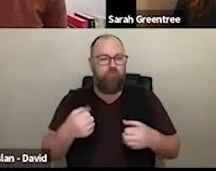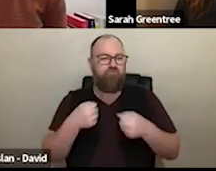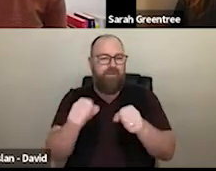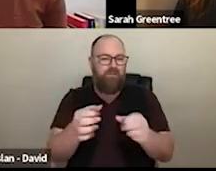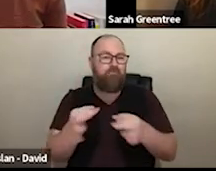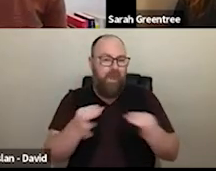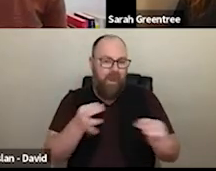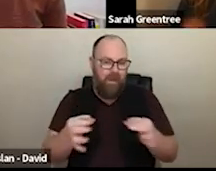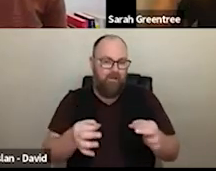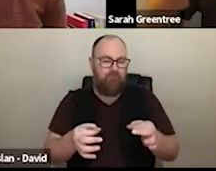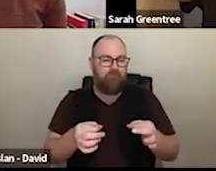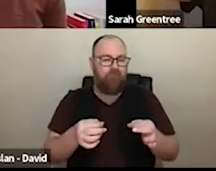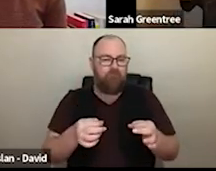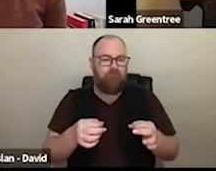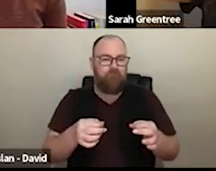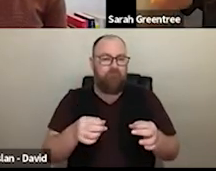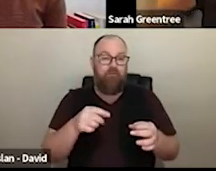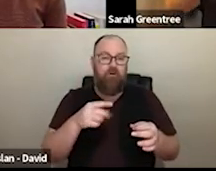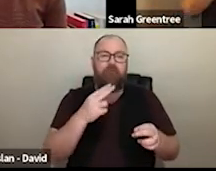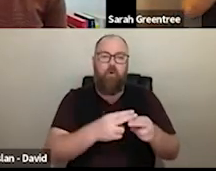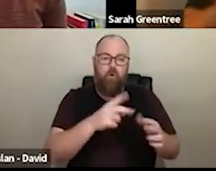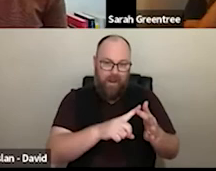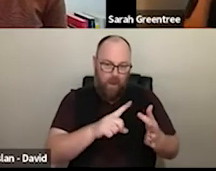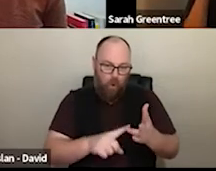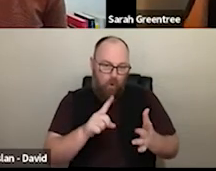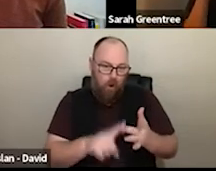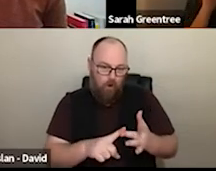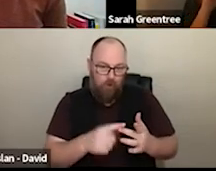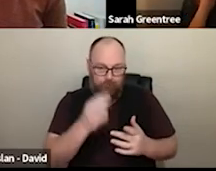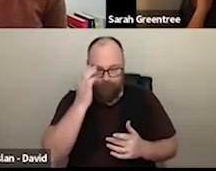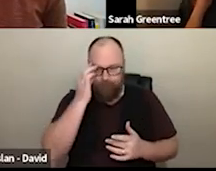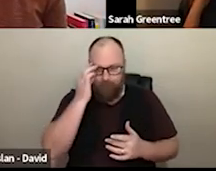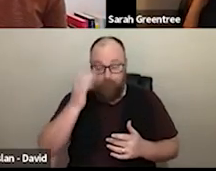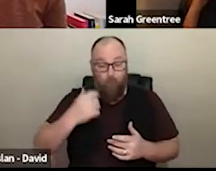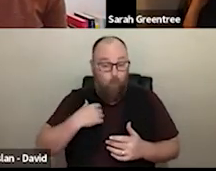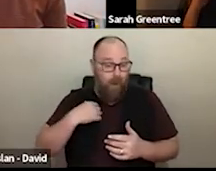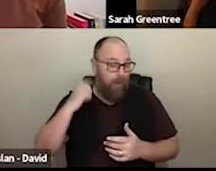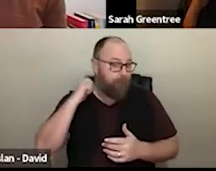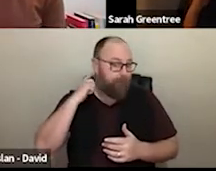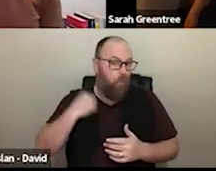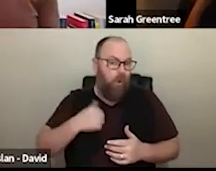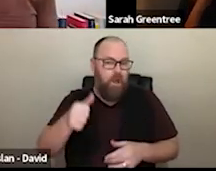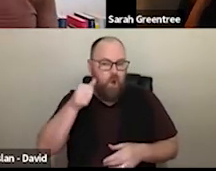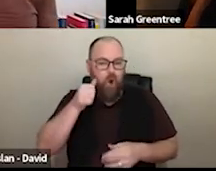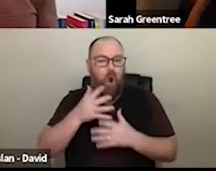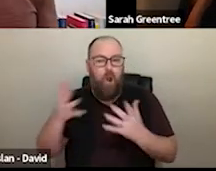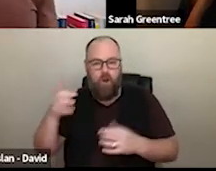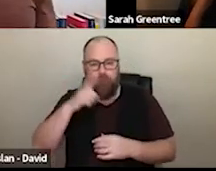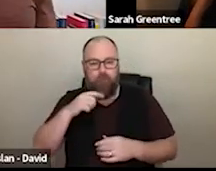but we certainly are conscious and aware that many organizations will be sort of working on that. And thinking about that in the lead up to the expression of interest.